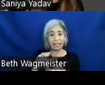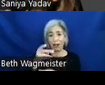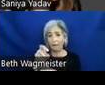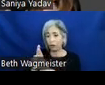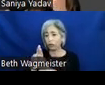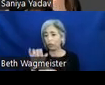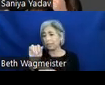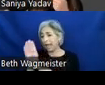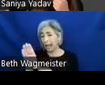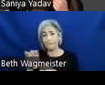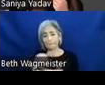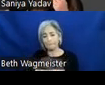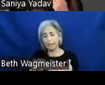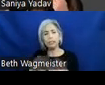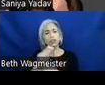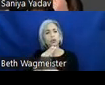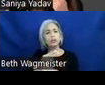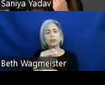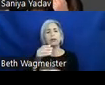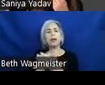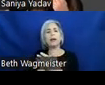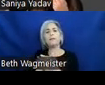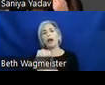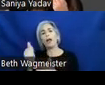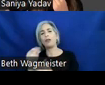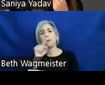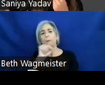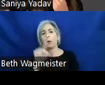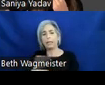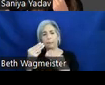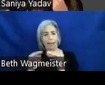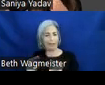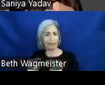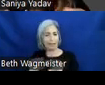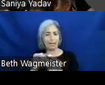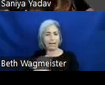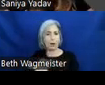and users of alternative pointing method. So now I'll switch it to Saniya Yadav.